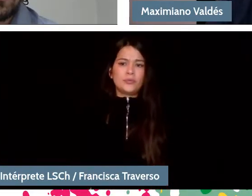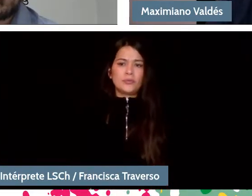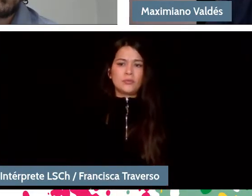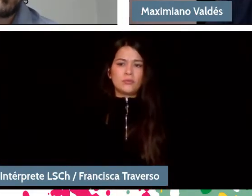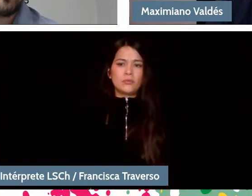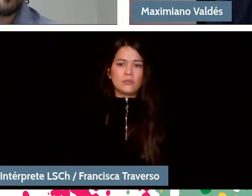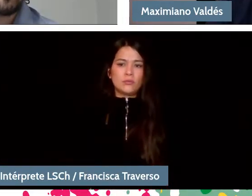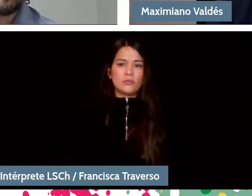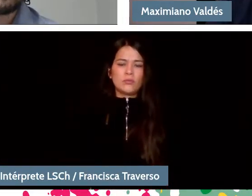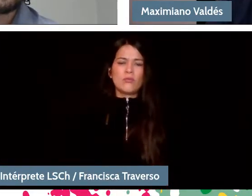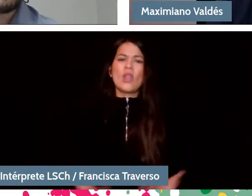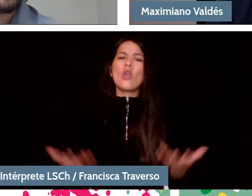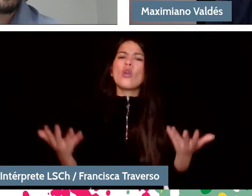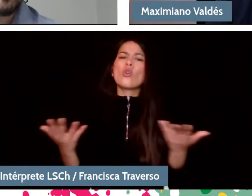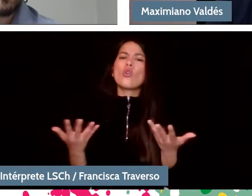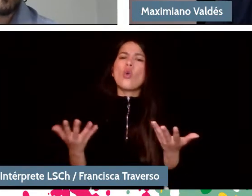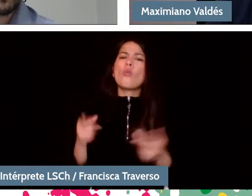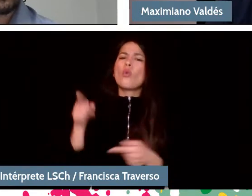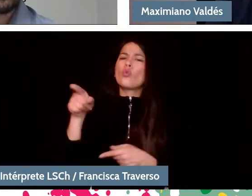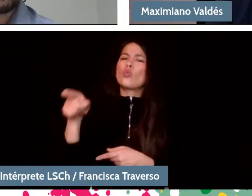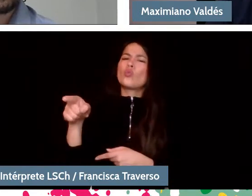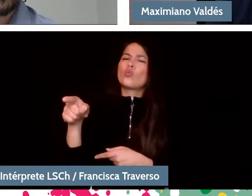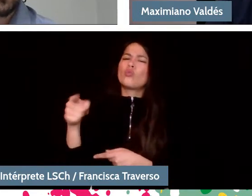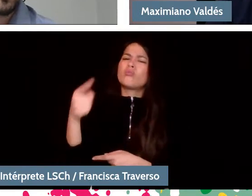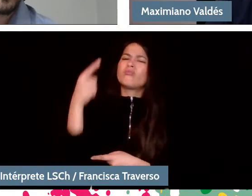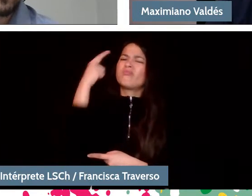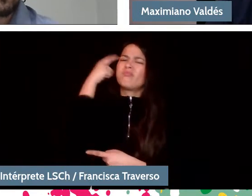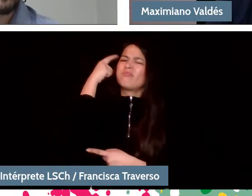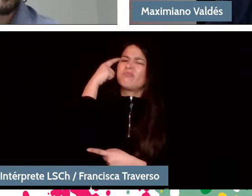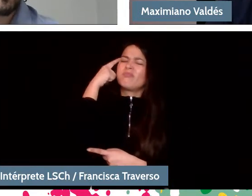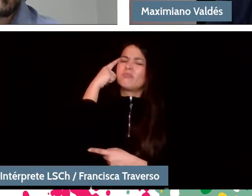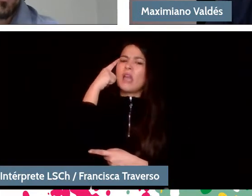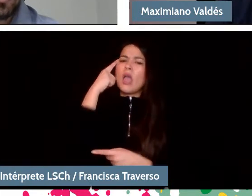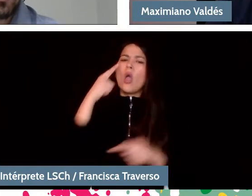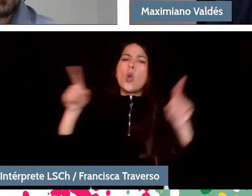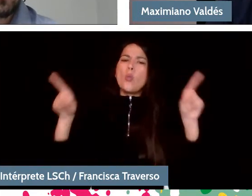How do you see contemporary music today, the creation of new music?